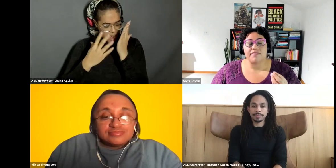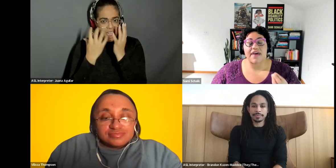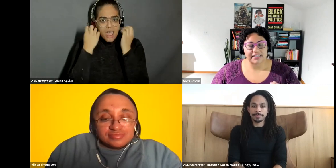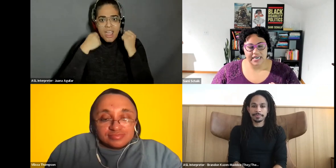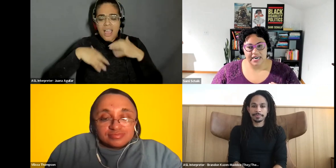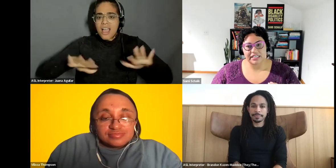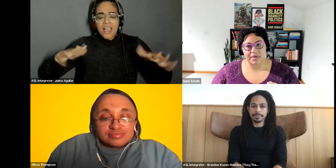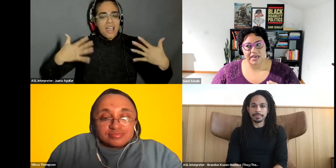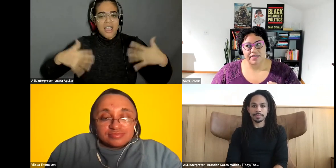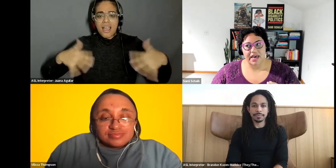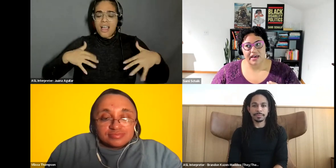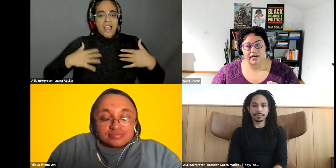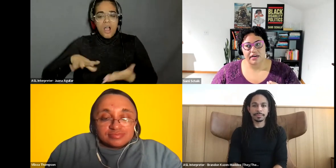Sami Schalk: fascinating to me that